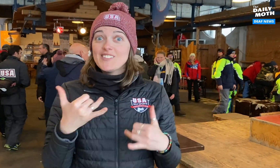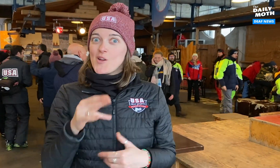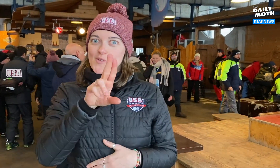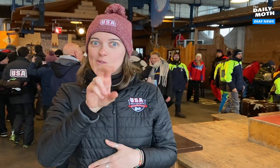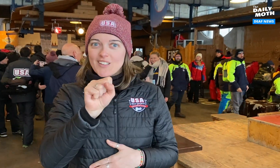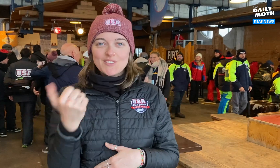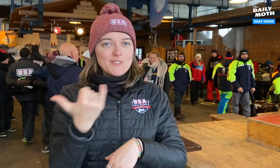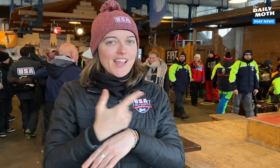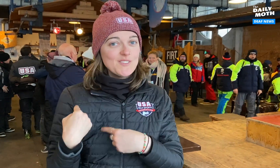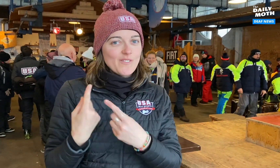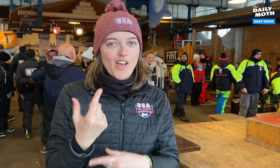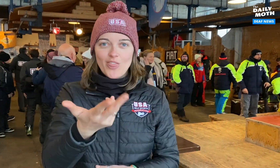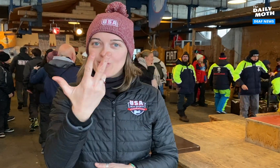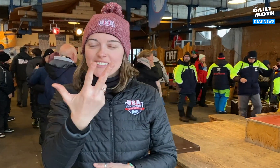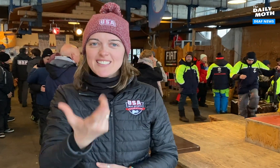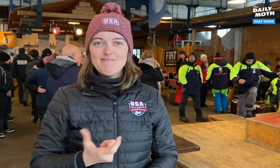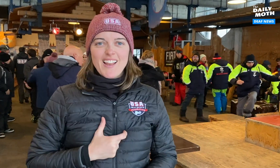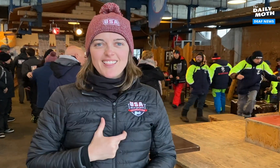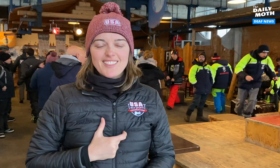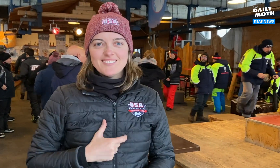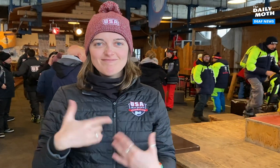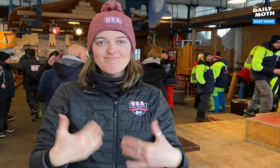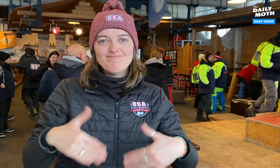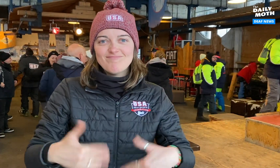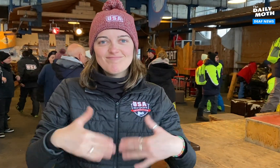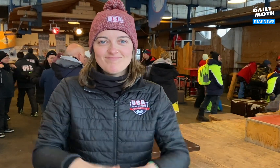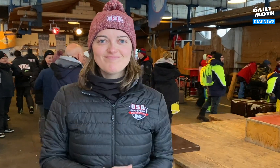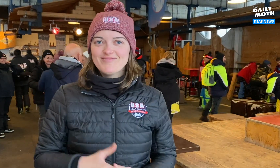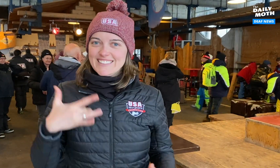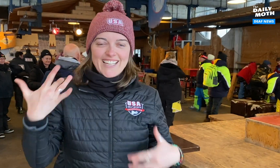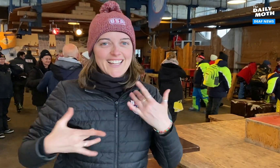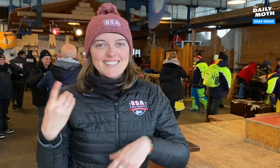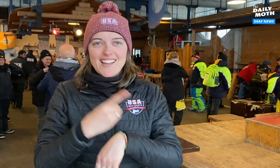Now USA, today, have three medals. It’s exciting day.